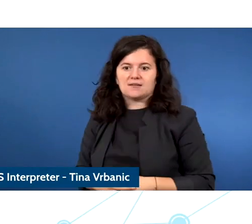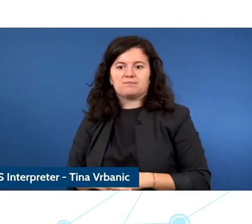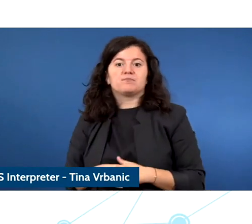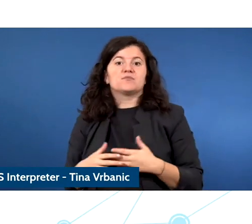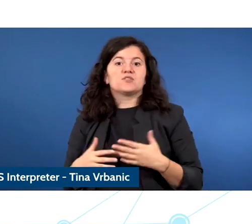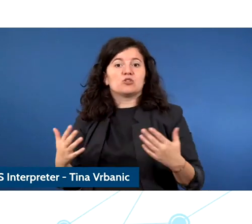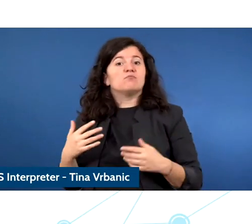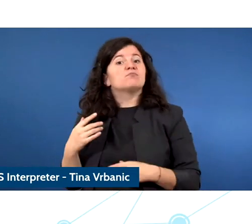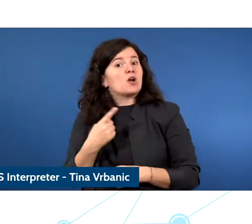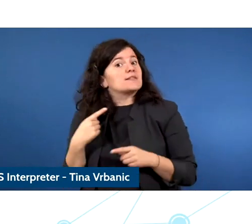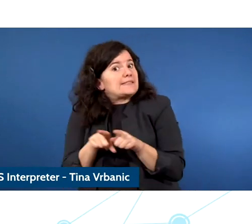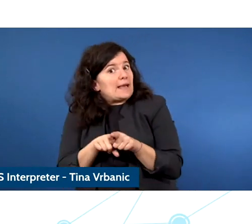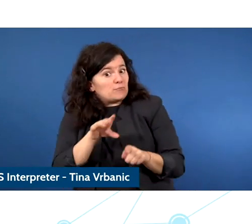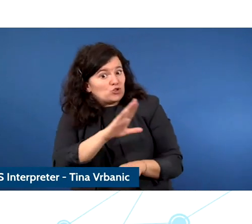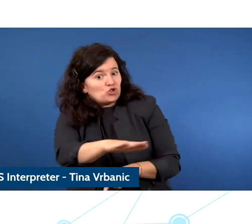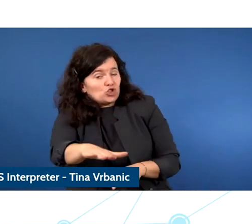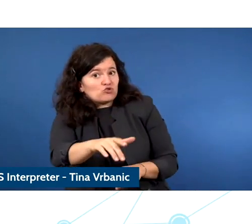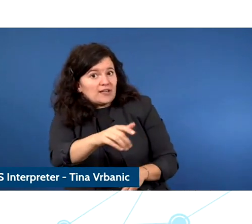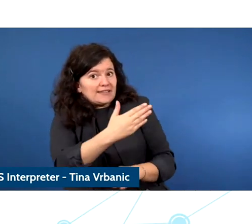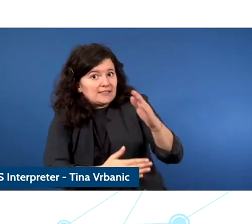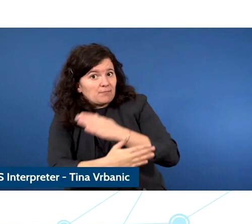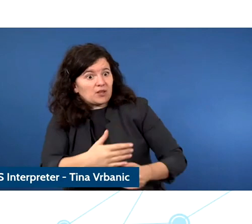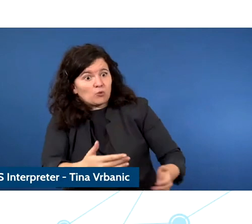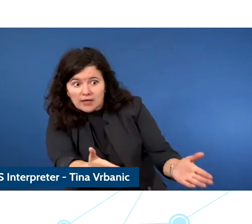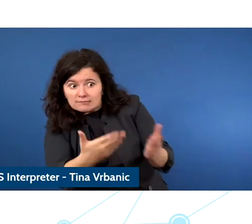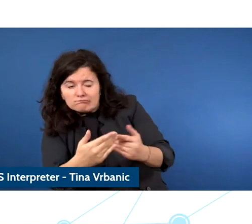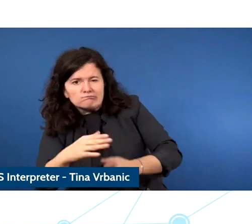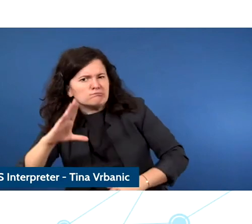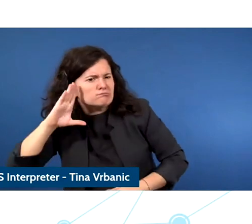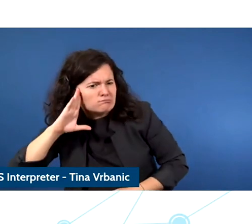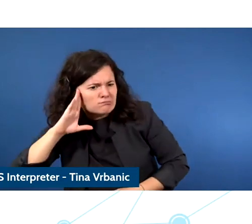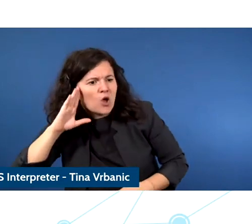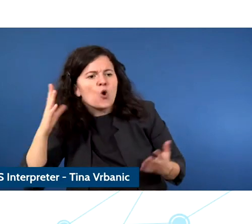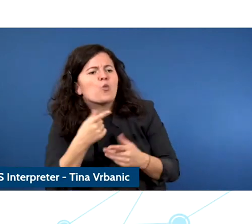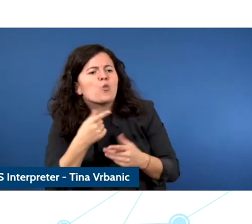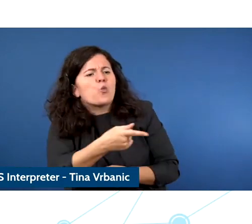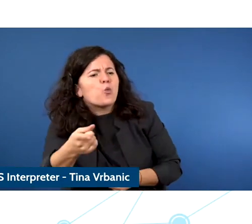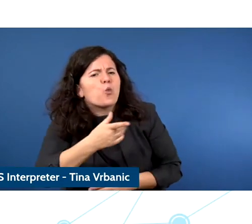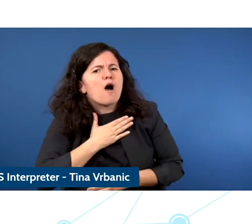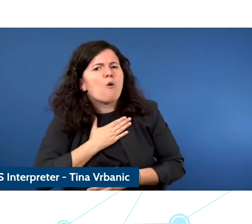to understand exactly what they this want and the report was commissioned and